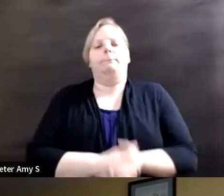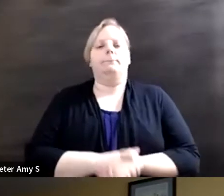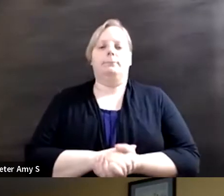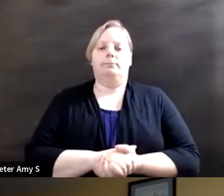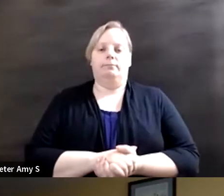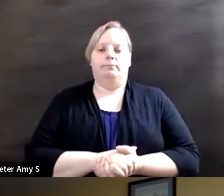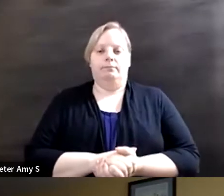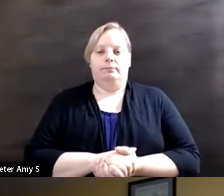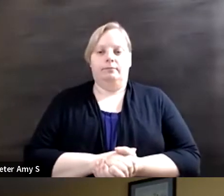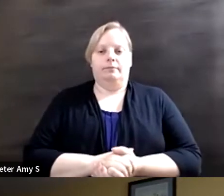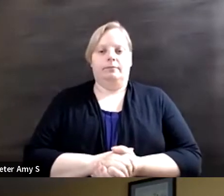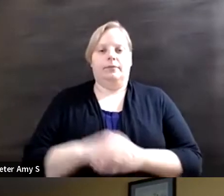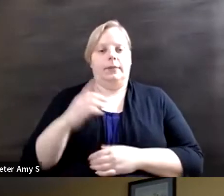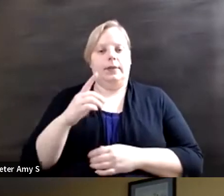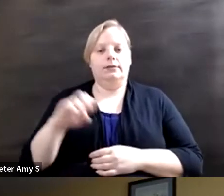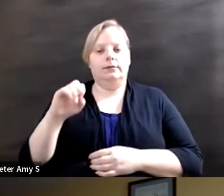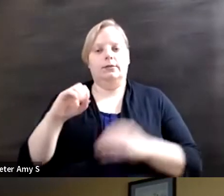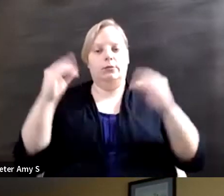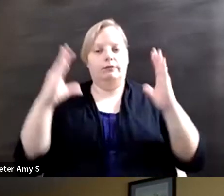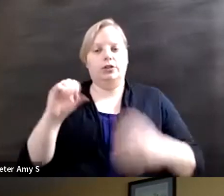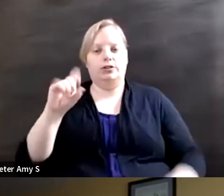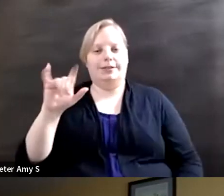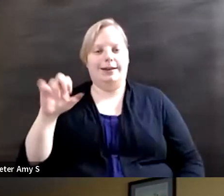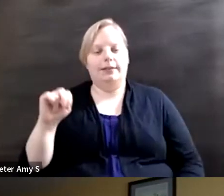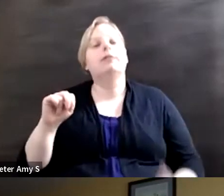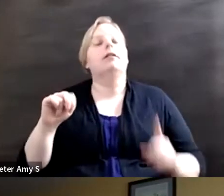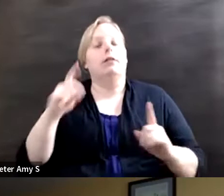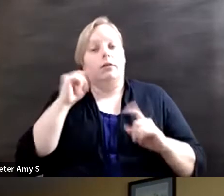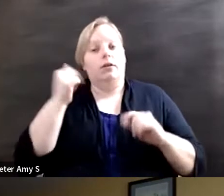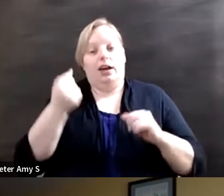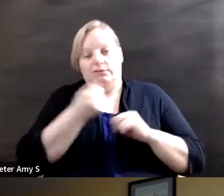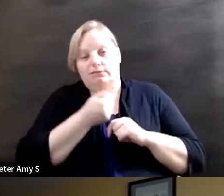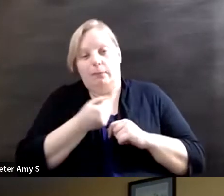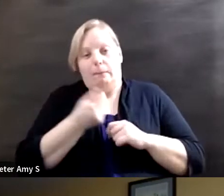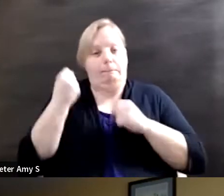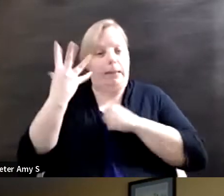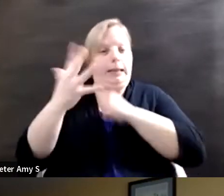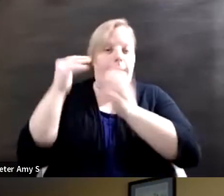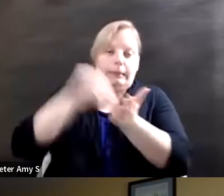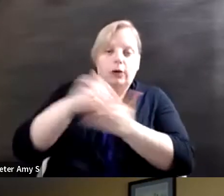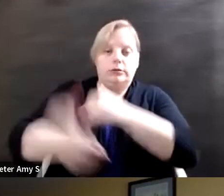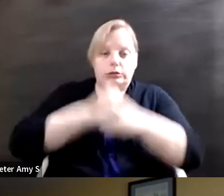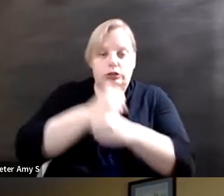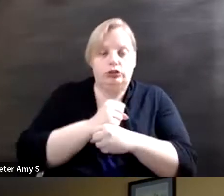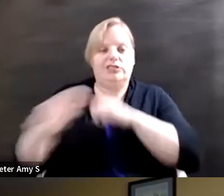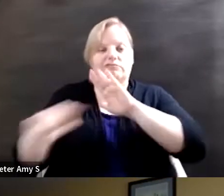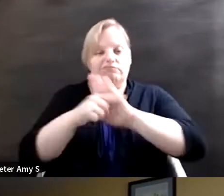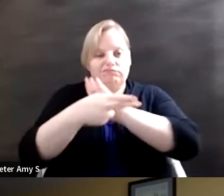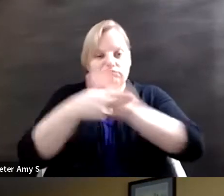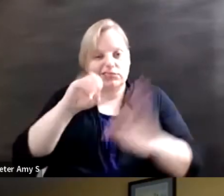Well, we have we have millennia of stigma and exclusion, we have centuries of institutionalized